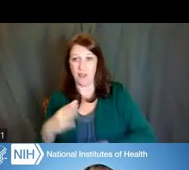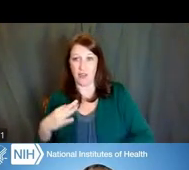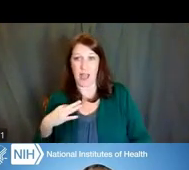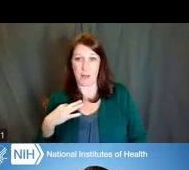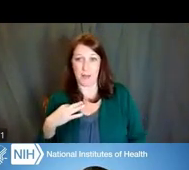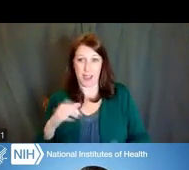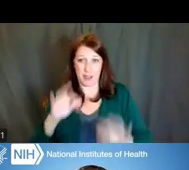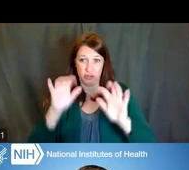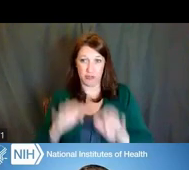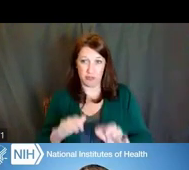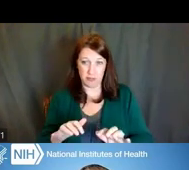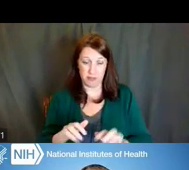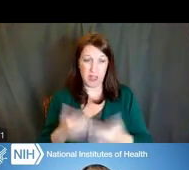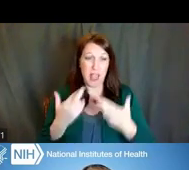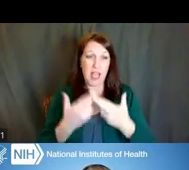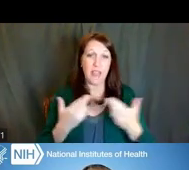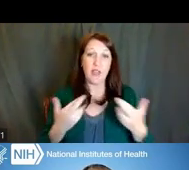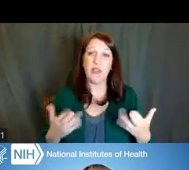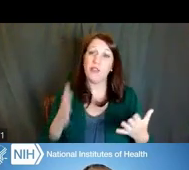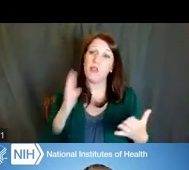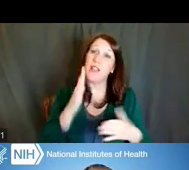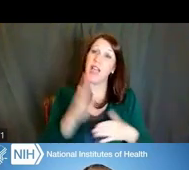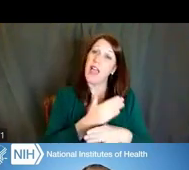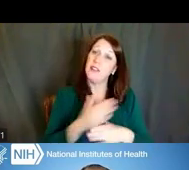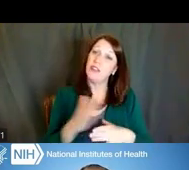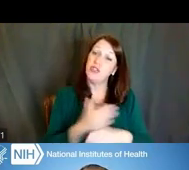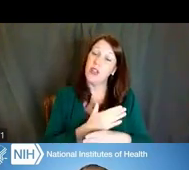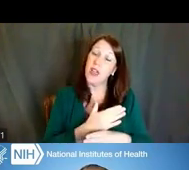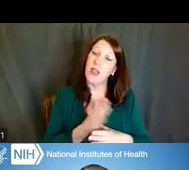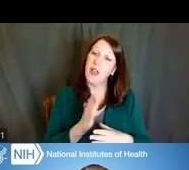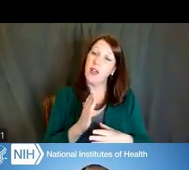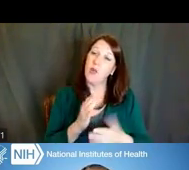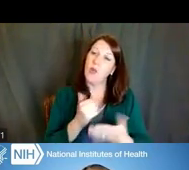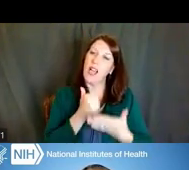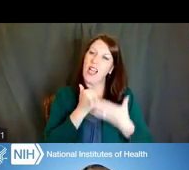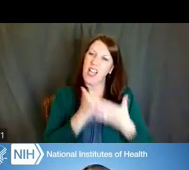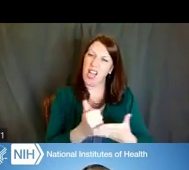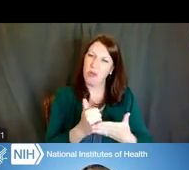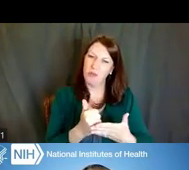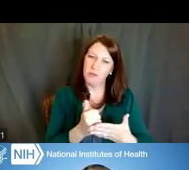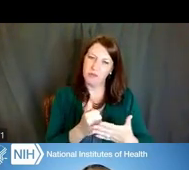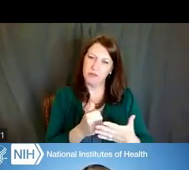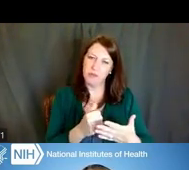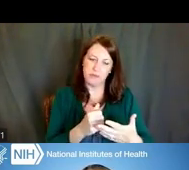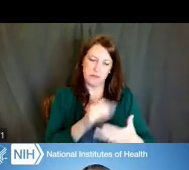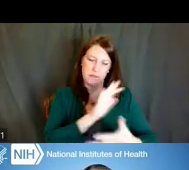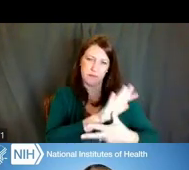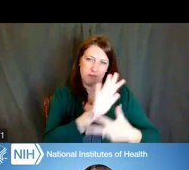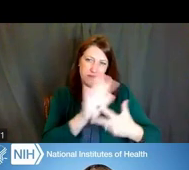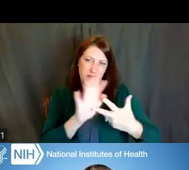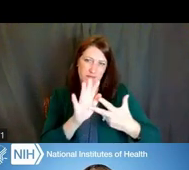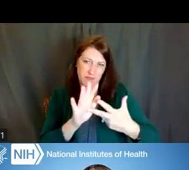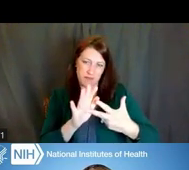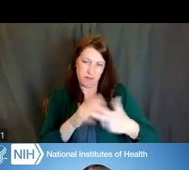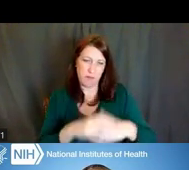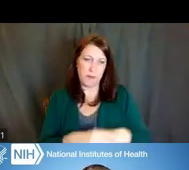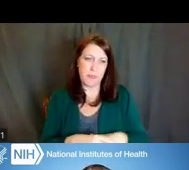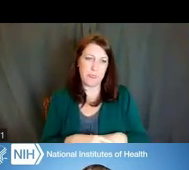And the resources that I'm going to be sharing with you are going to help you with navigating some of those issues. And I'm also going to point you to other resources